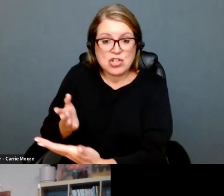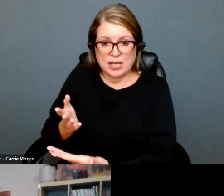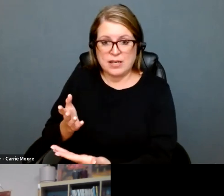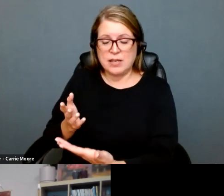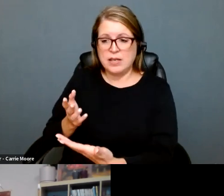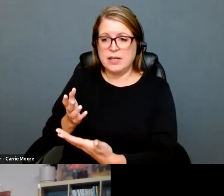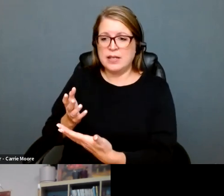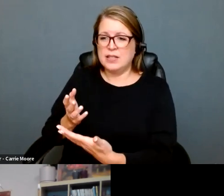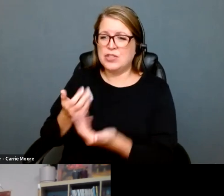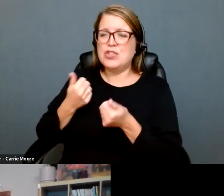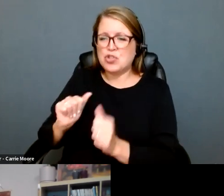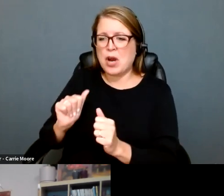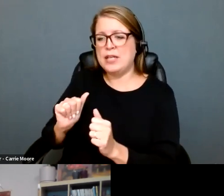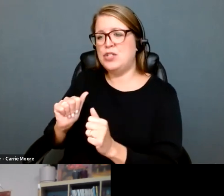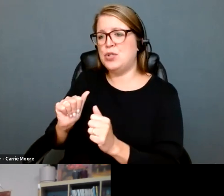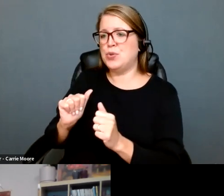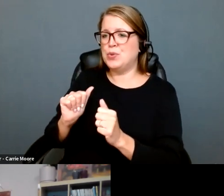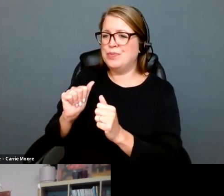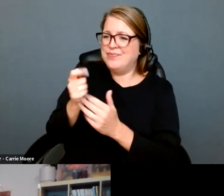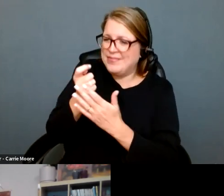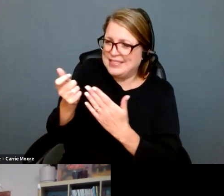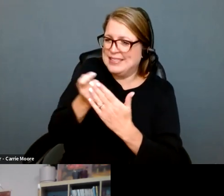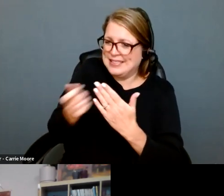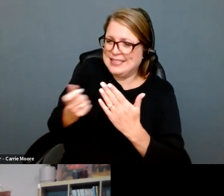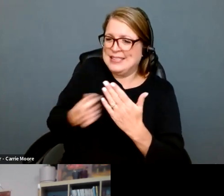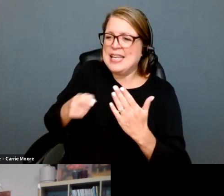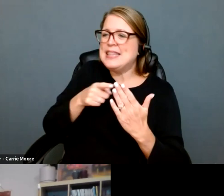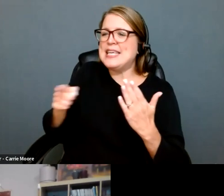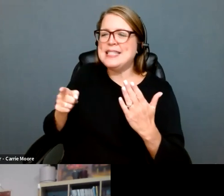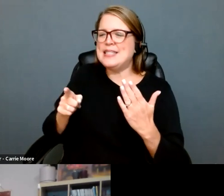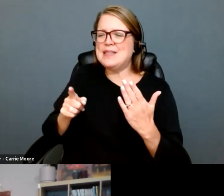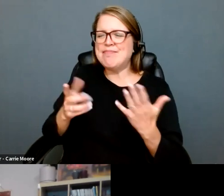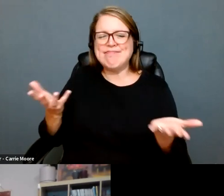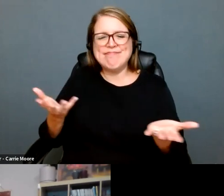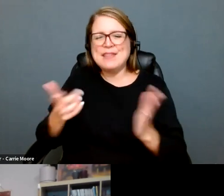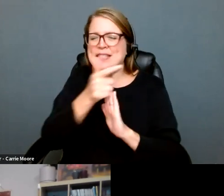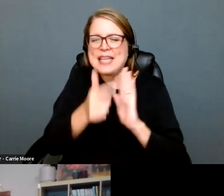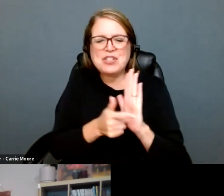assuming that we will lose in the Idaho Supreme Court, what are other ways that we can highlight the more extreme applications of